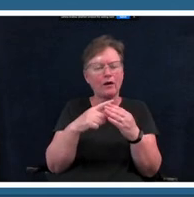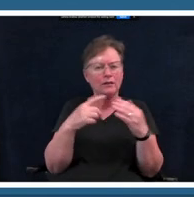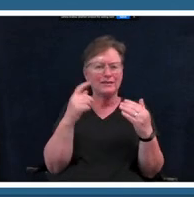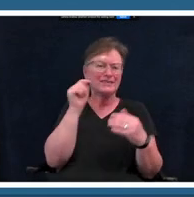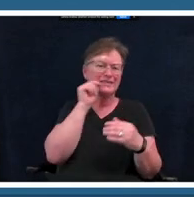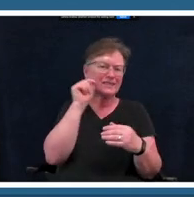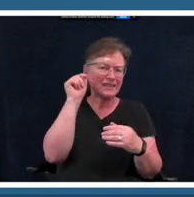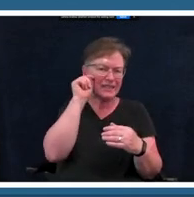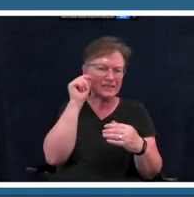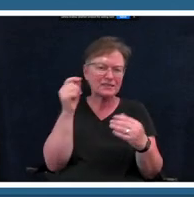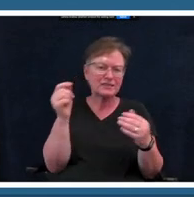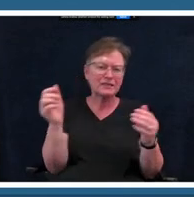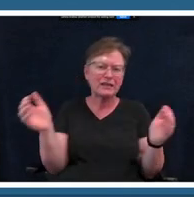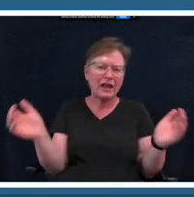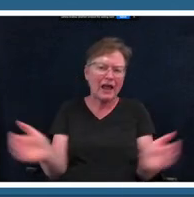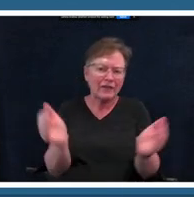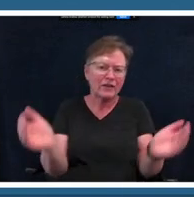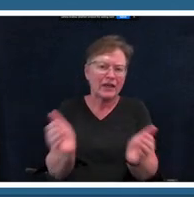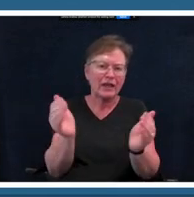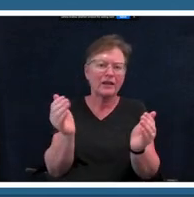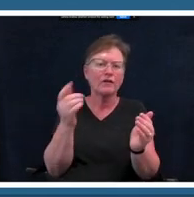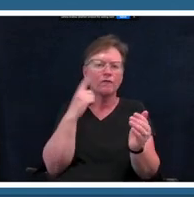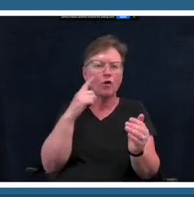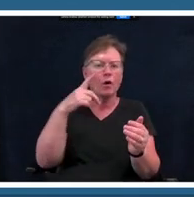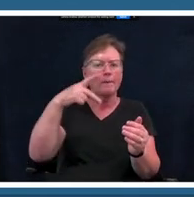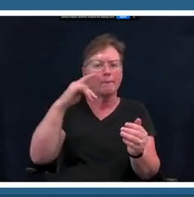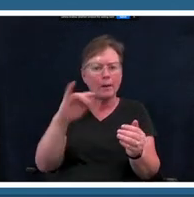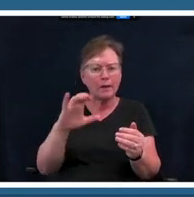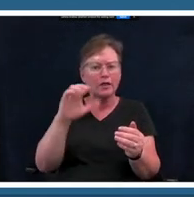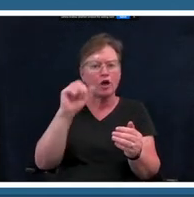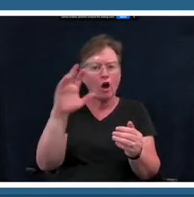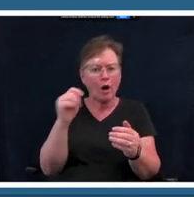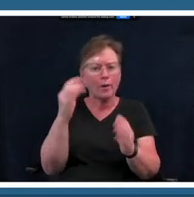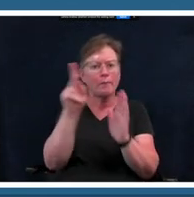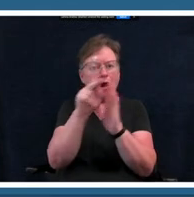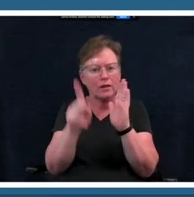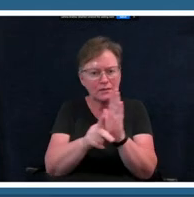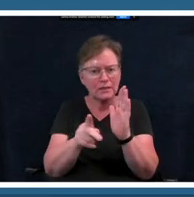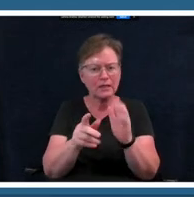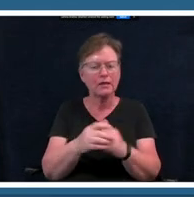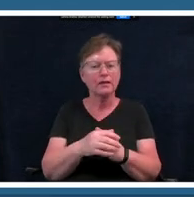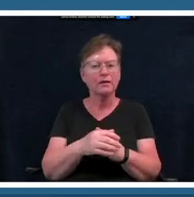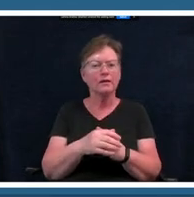influencing public art policy public art created in response to public